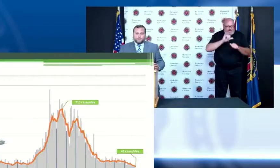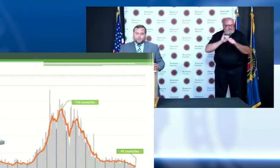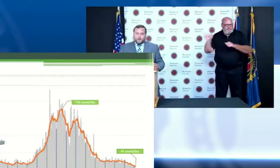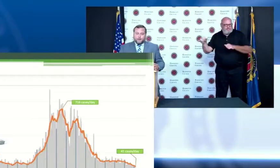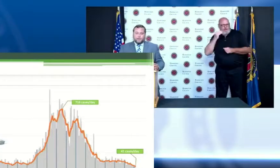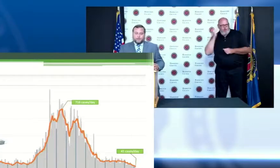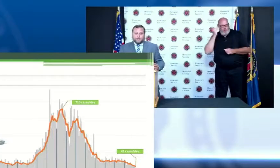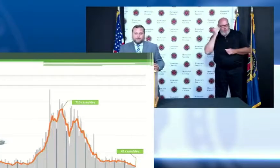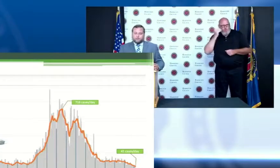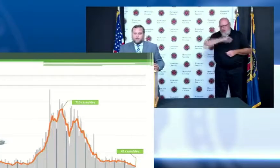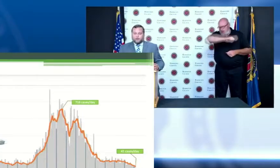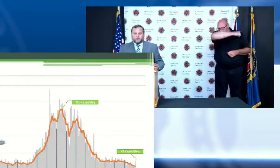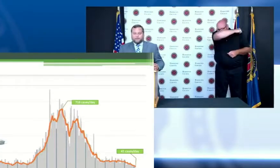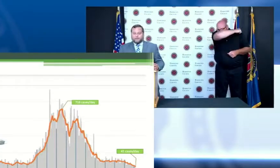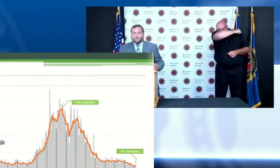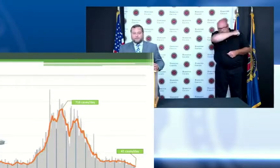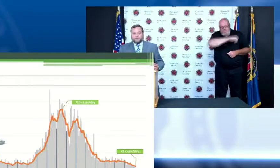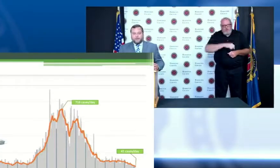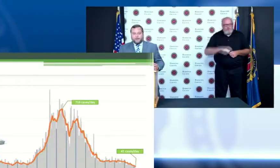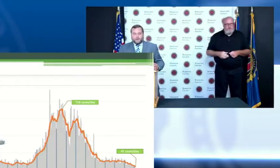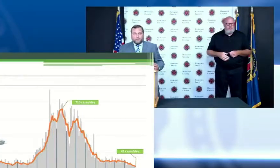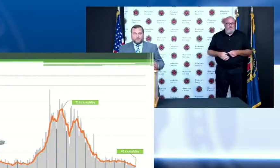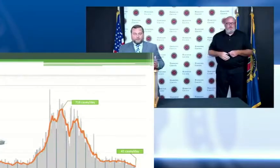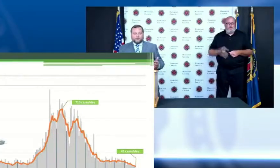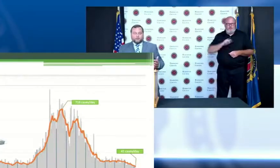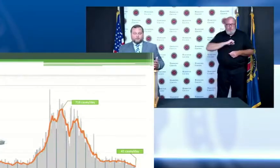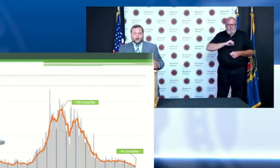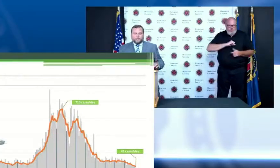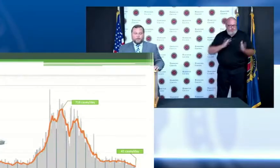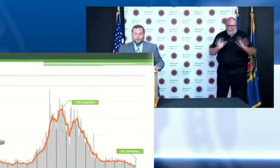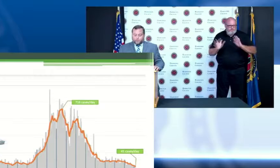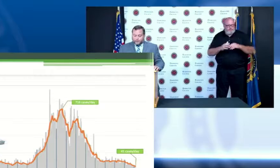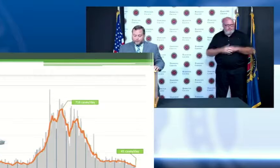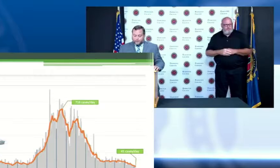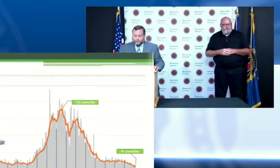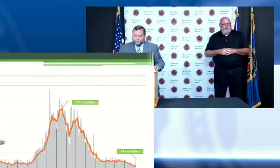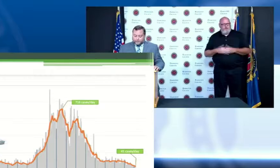remain with us regardless of if there's a pandemic these tools are how we keep one another healthy